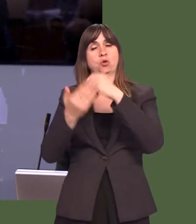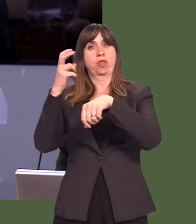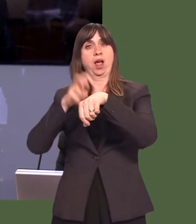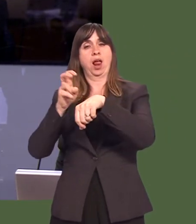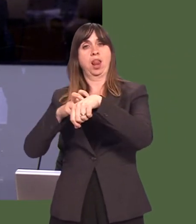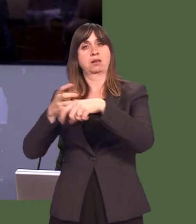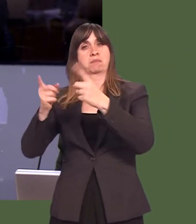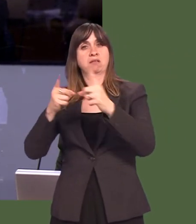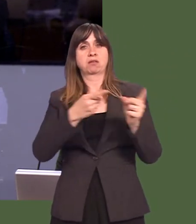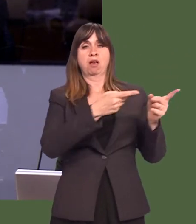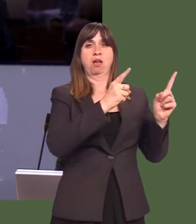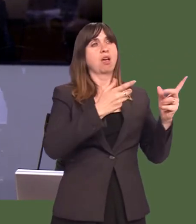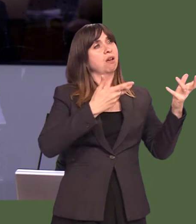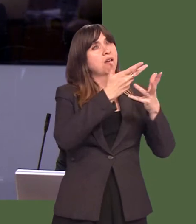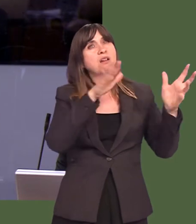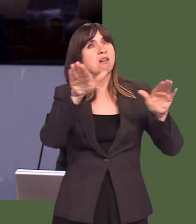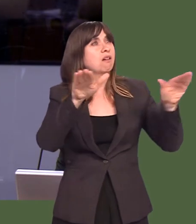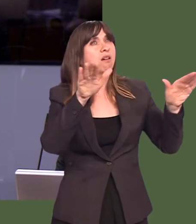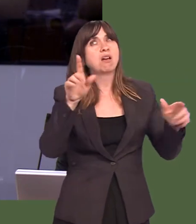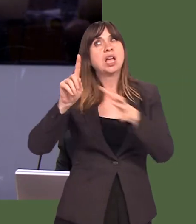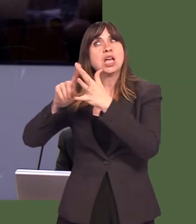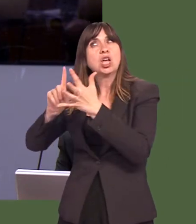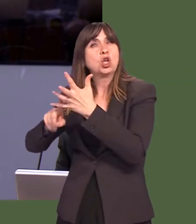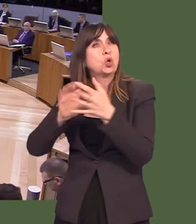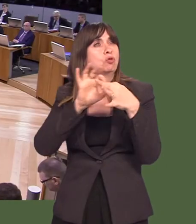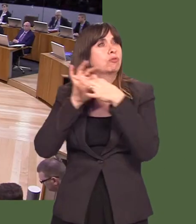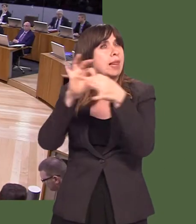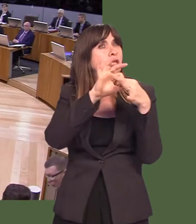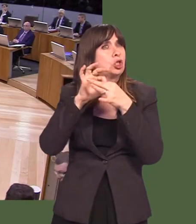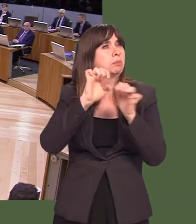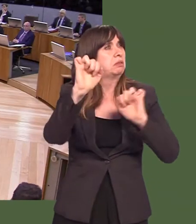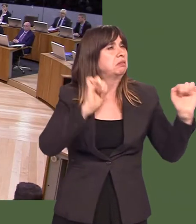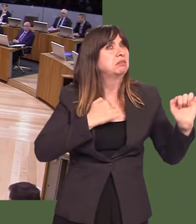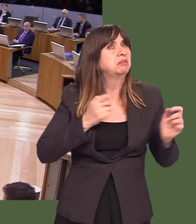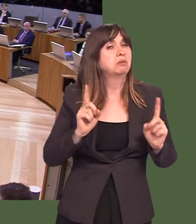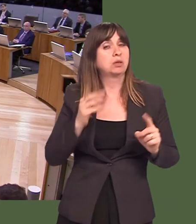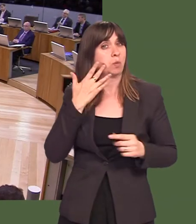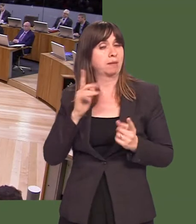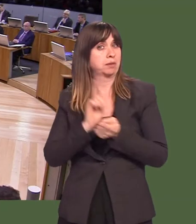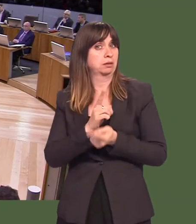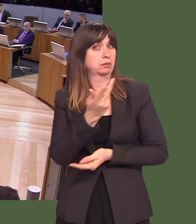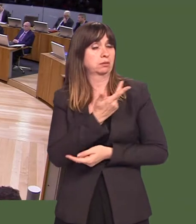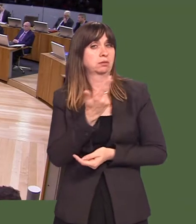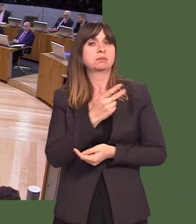governments to discuss their relationship with the EU? OAQ(5)0580(FM)[W] Carwyn Jones: Well, of course, there is business